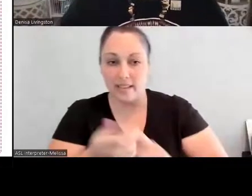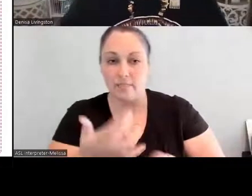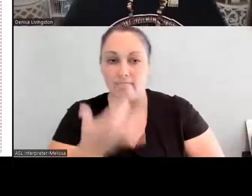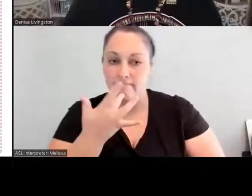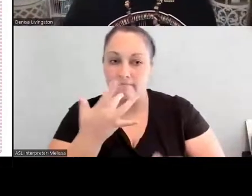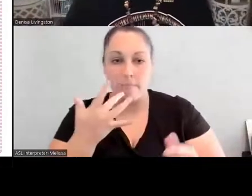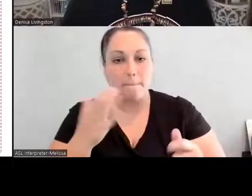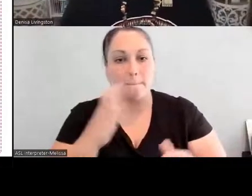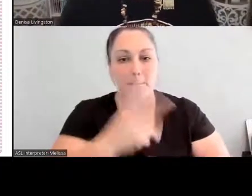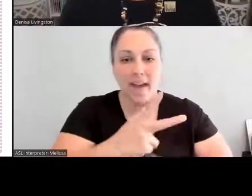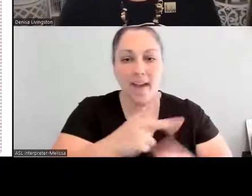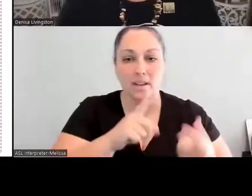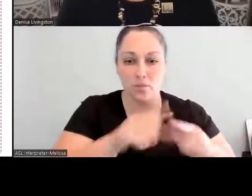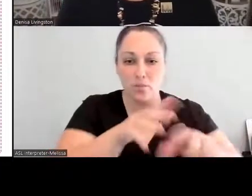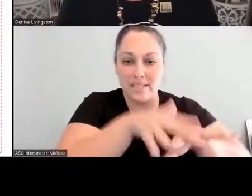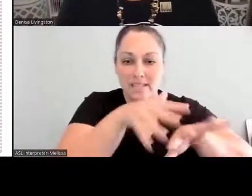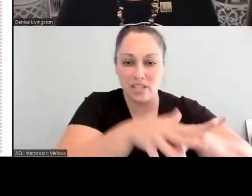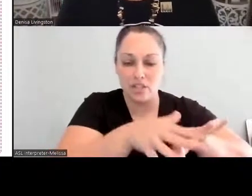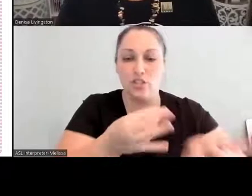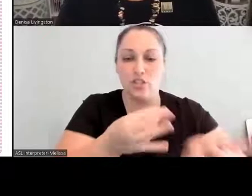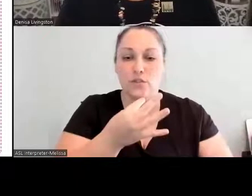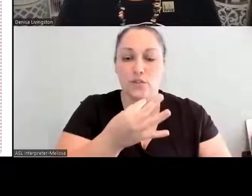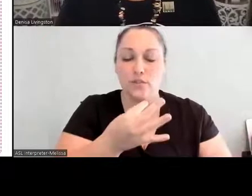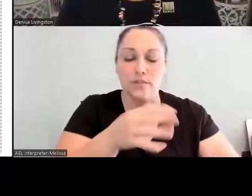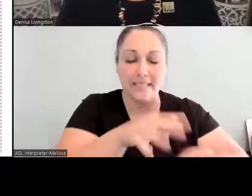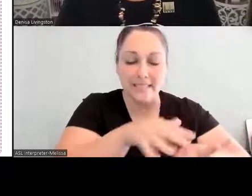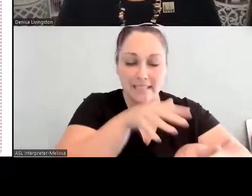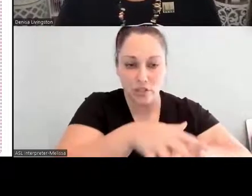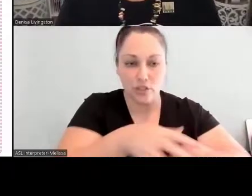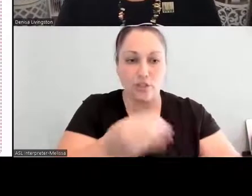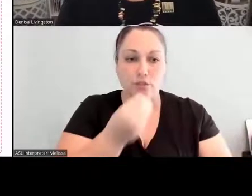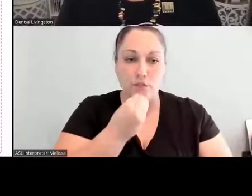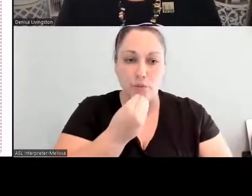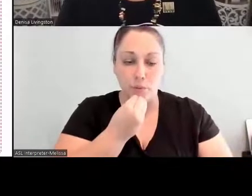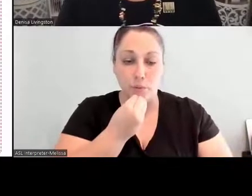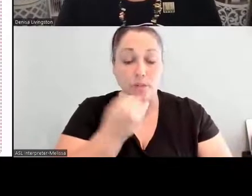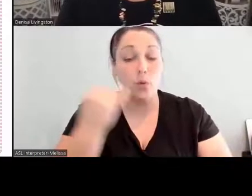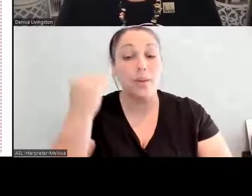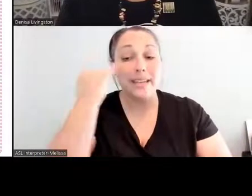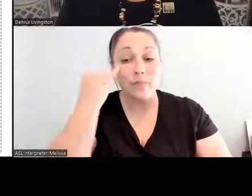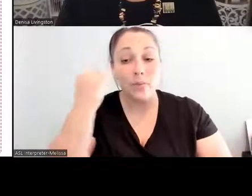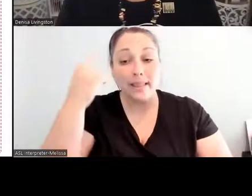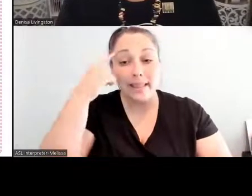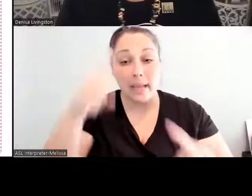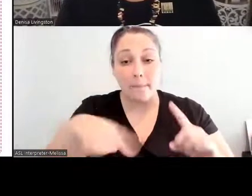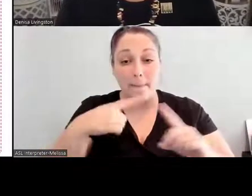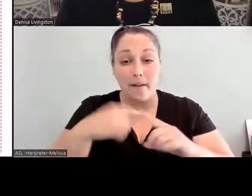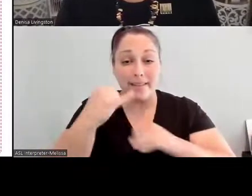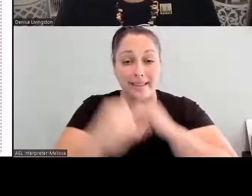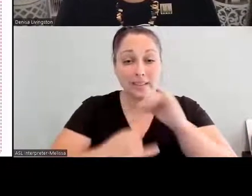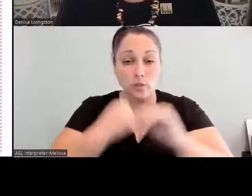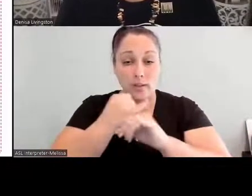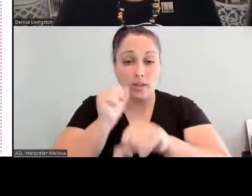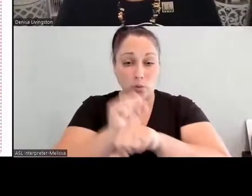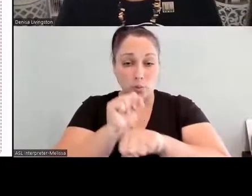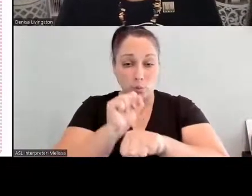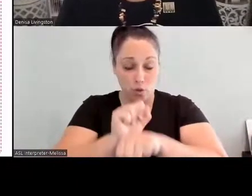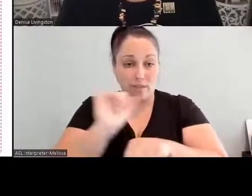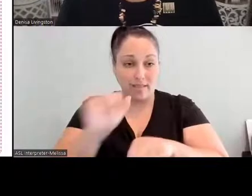And so as we think about the international work that is important, I was in Pollenzo, Italy, last